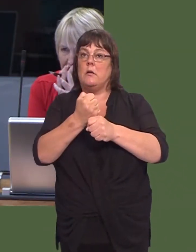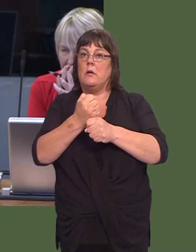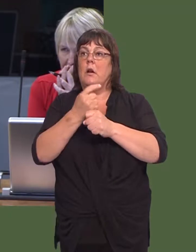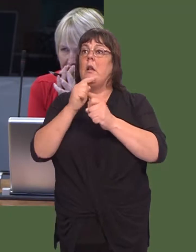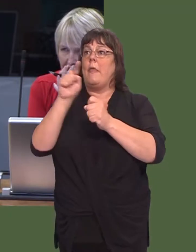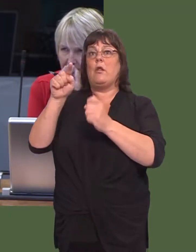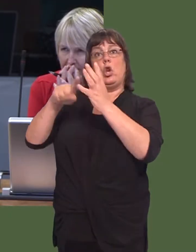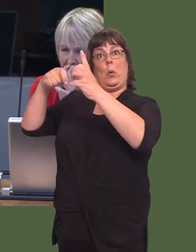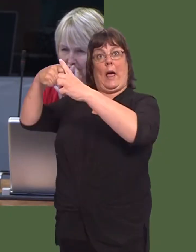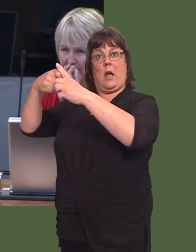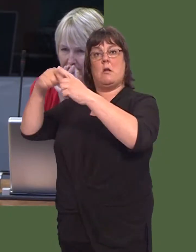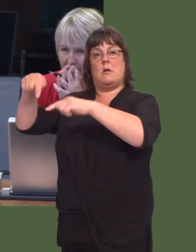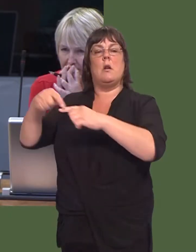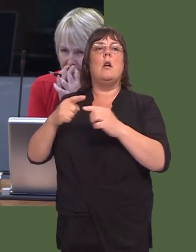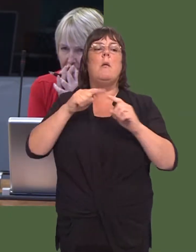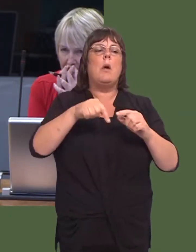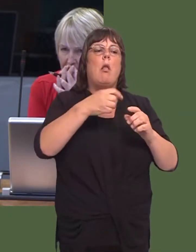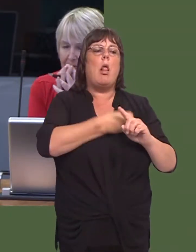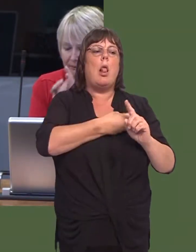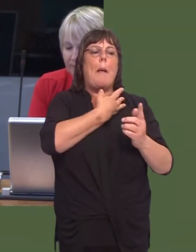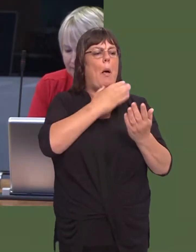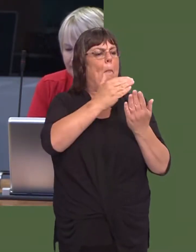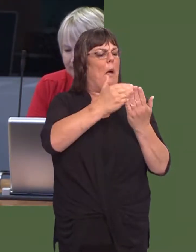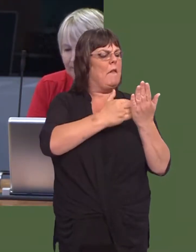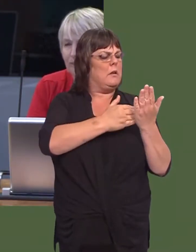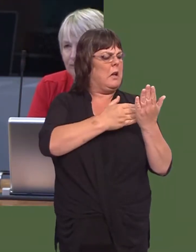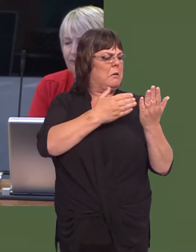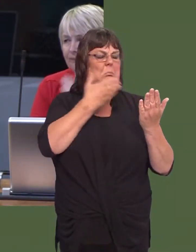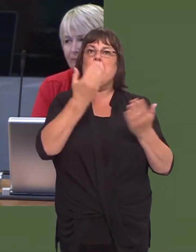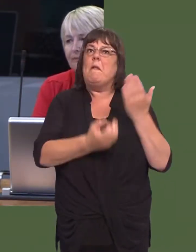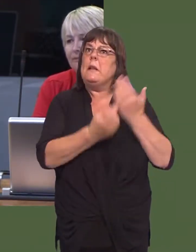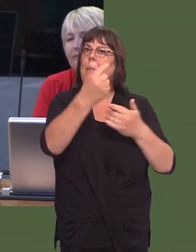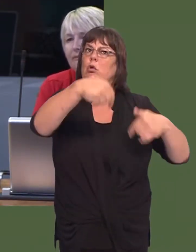Labour is in power here and none of these policies have been implemented.